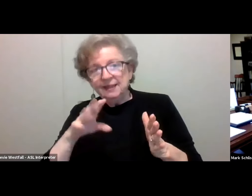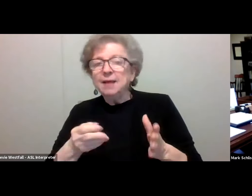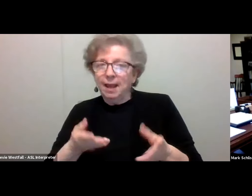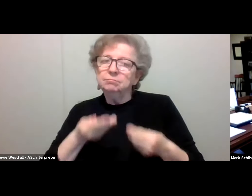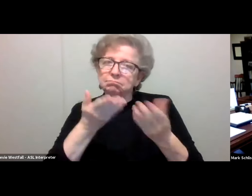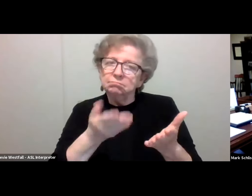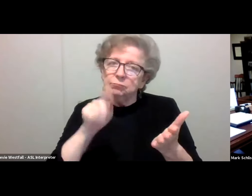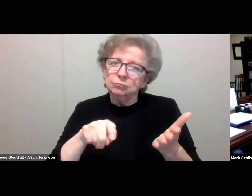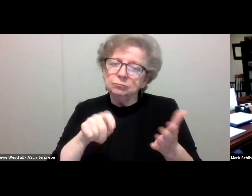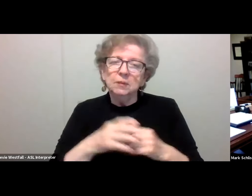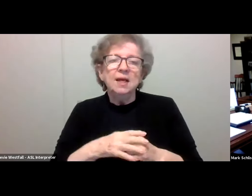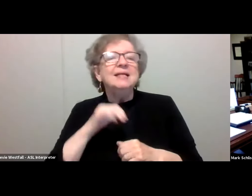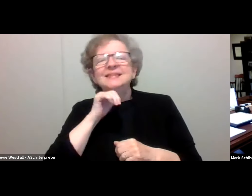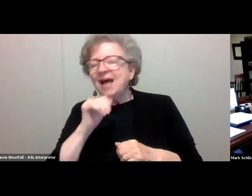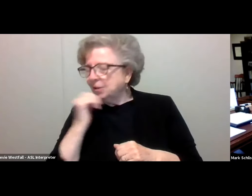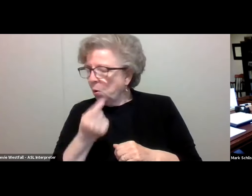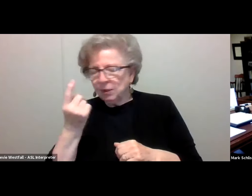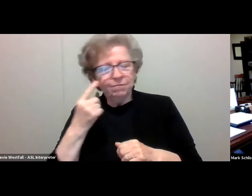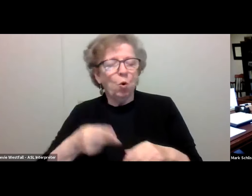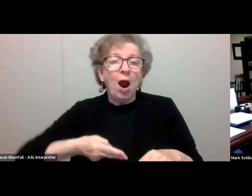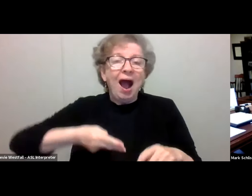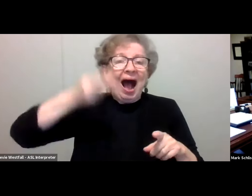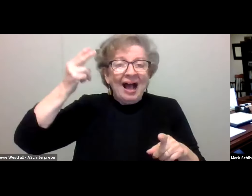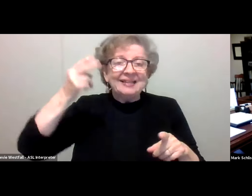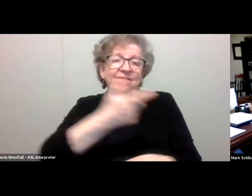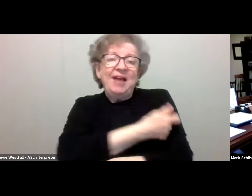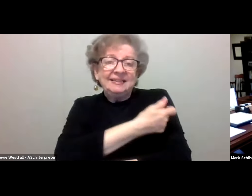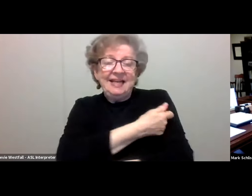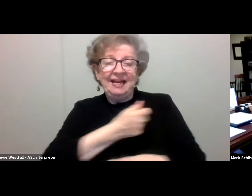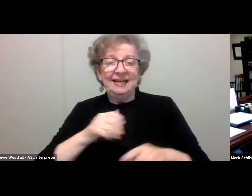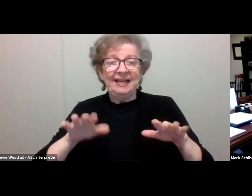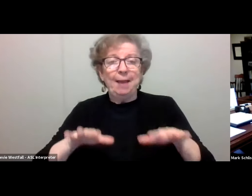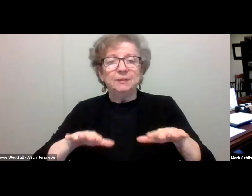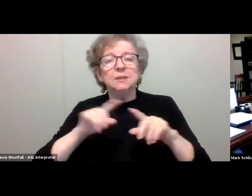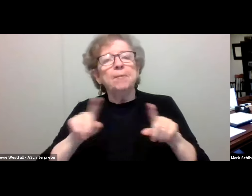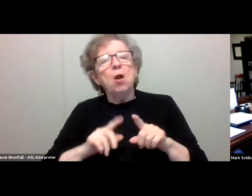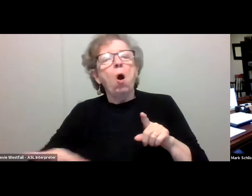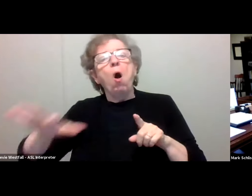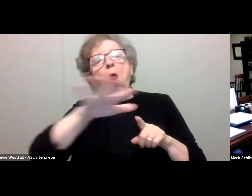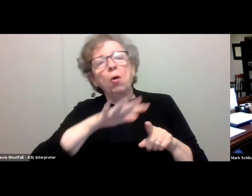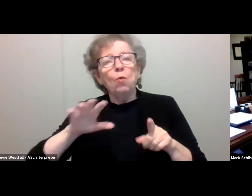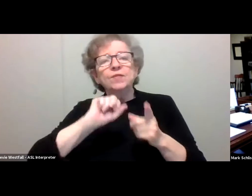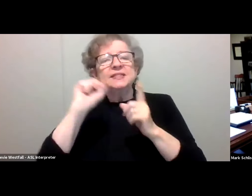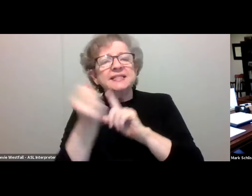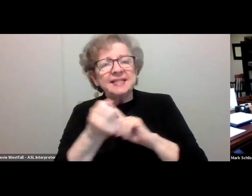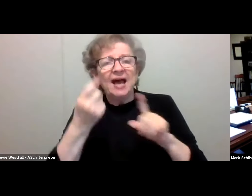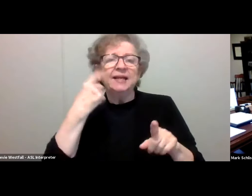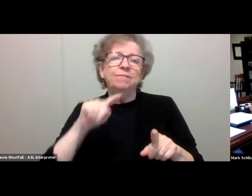doesn't apply just to a highly vaccinated college campus, but more broadly to a society with easy access to vaccination now.